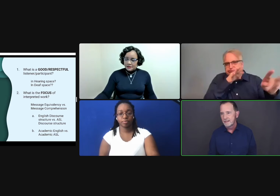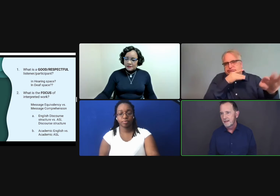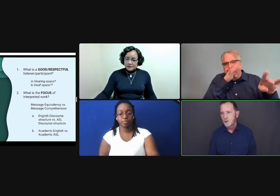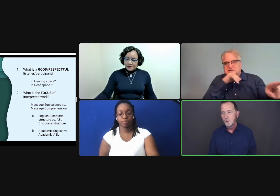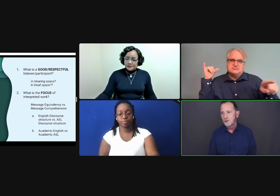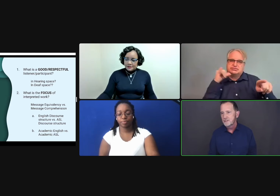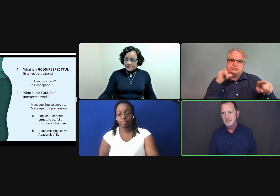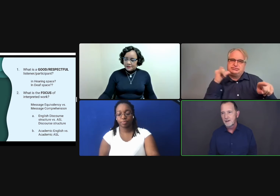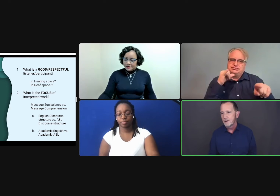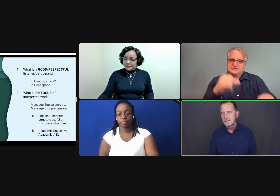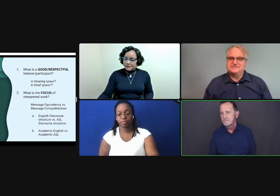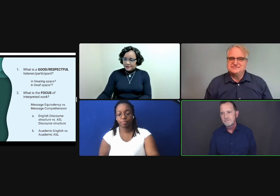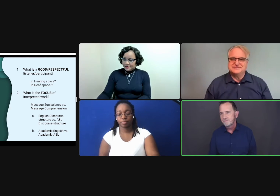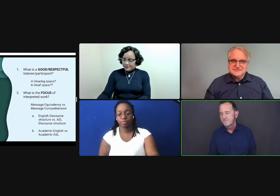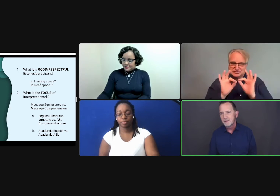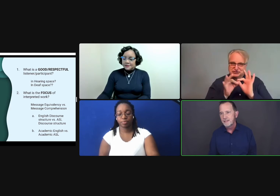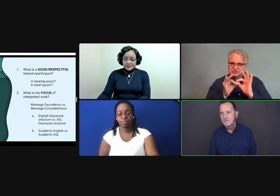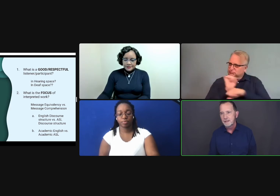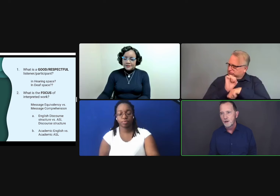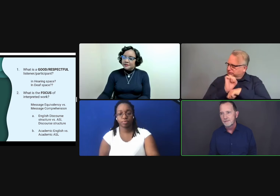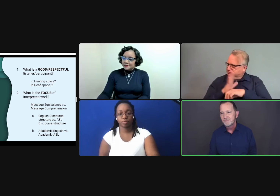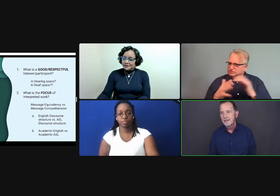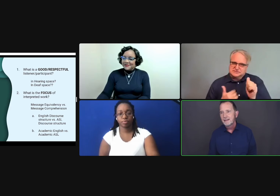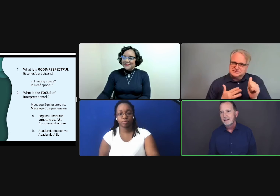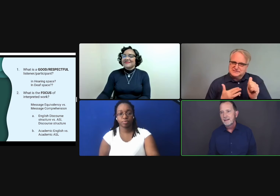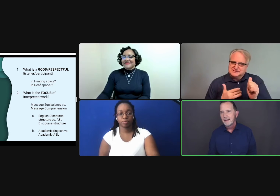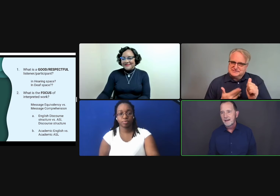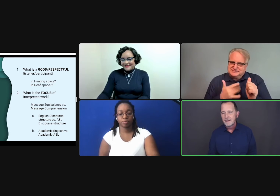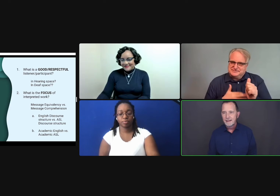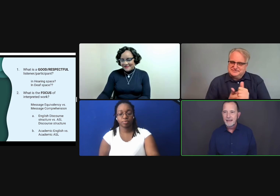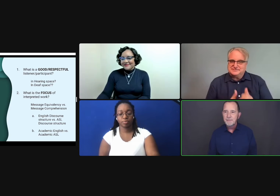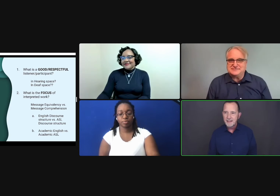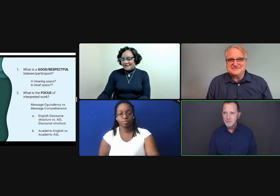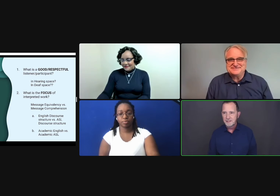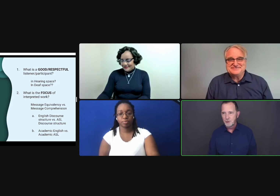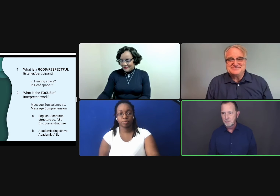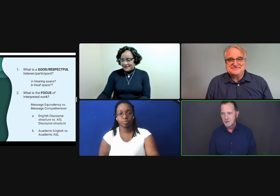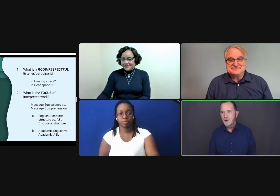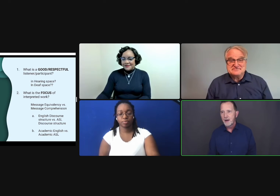And their words are 10 feet long. I empathize with interpreters trying